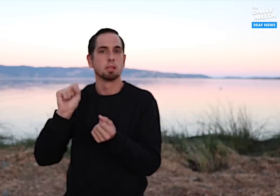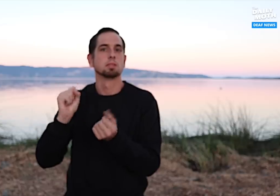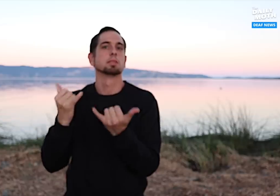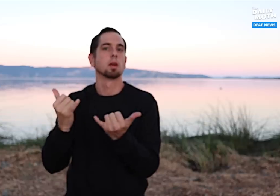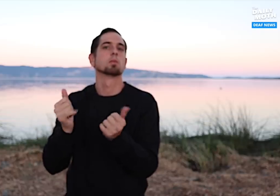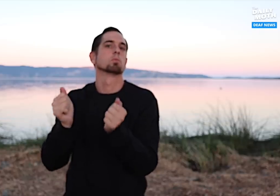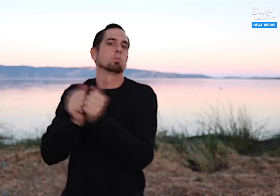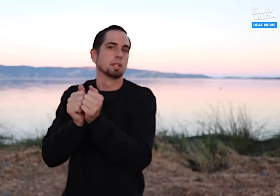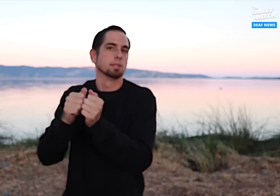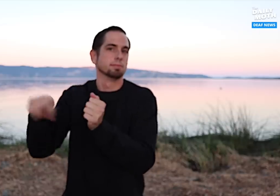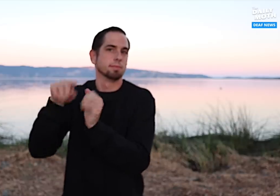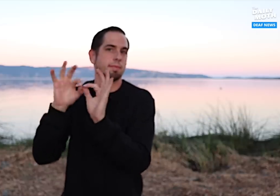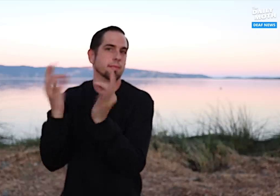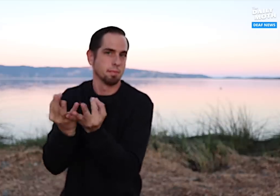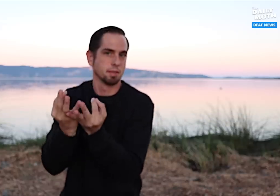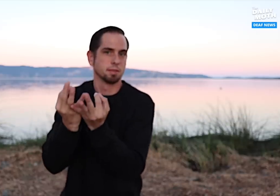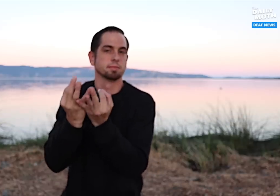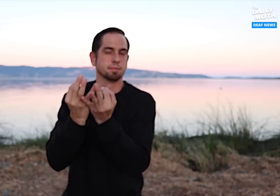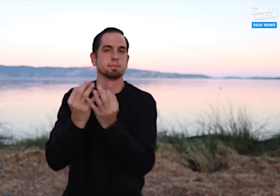are now with the family.